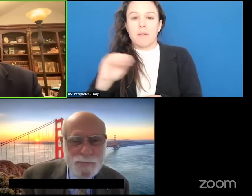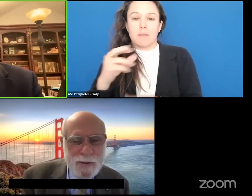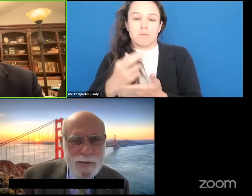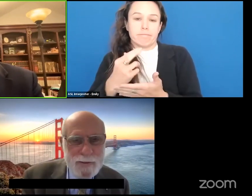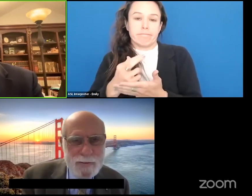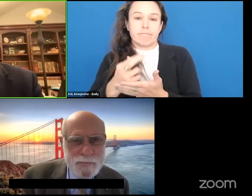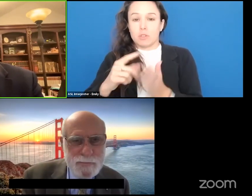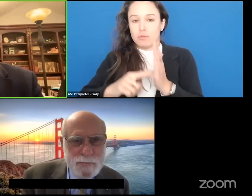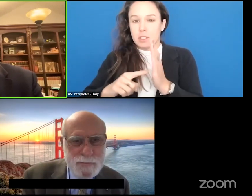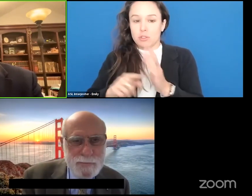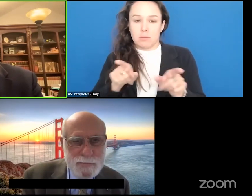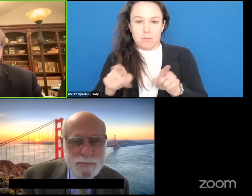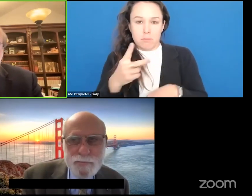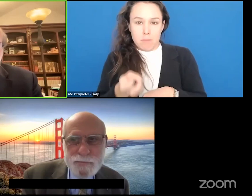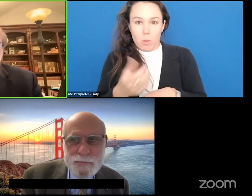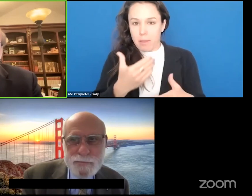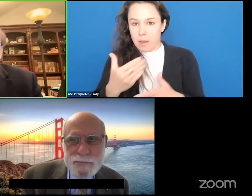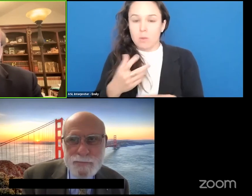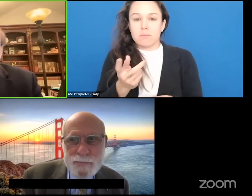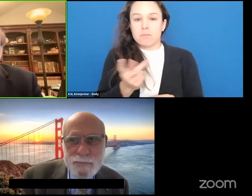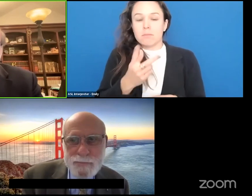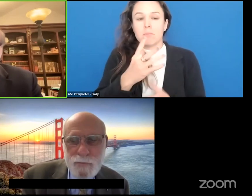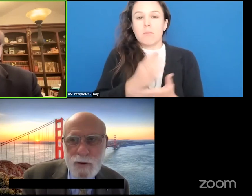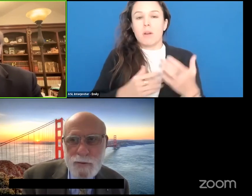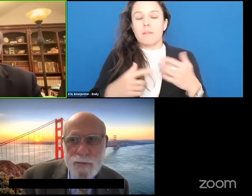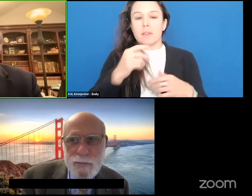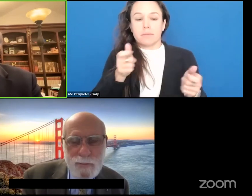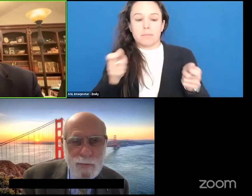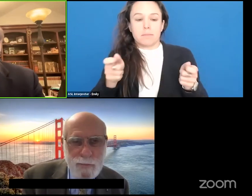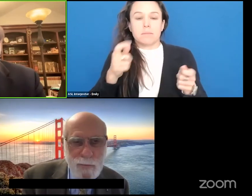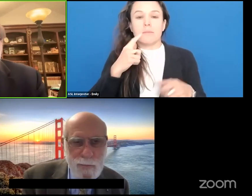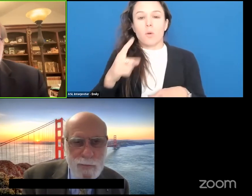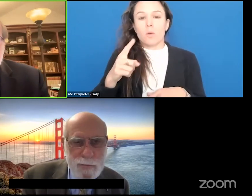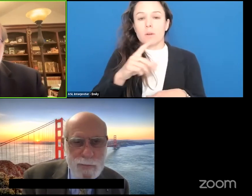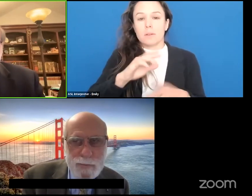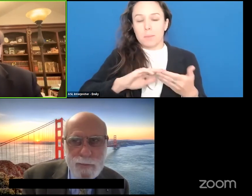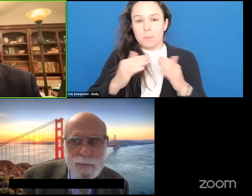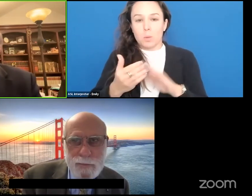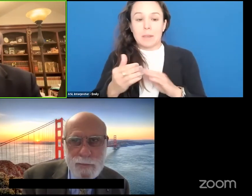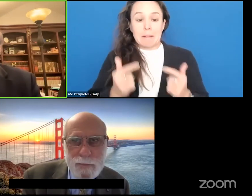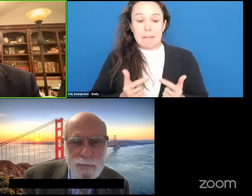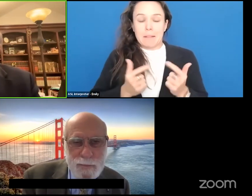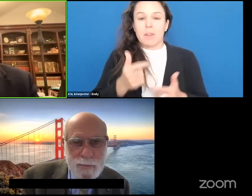They're part of the administration for community living and that's part of HHS.